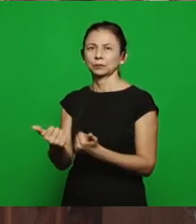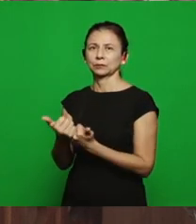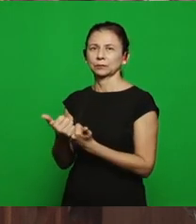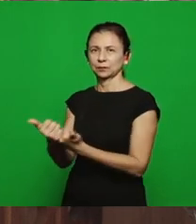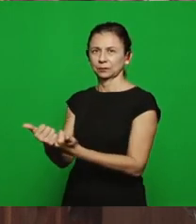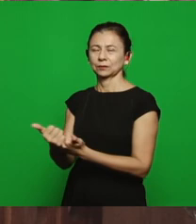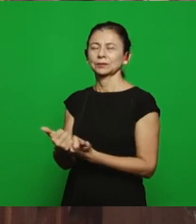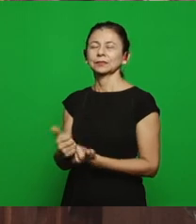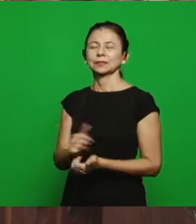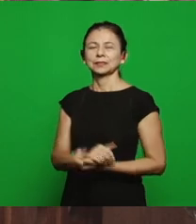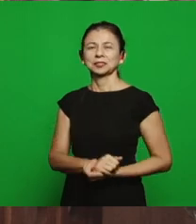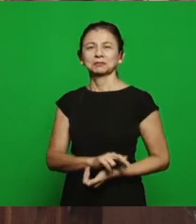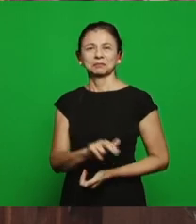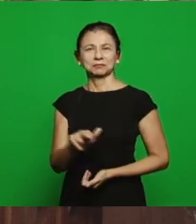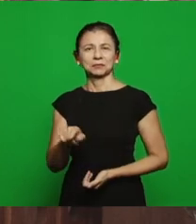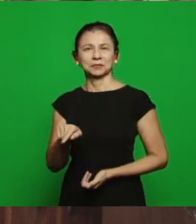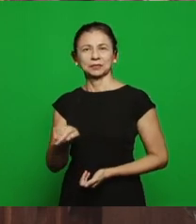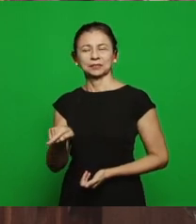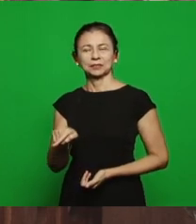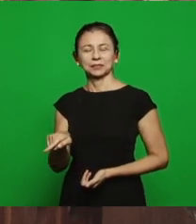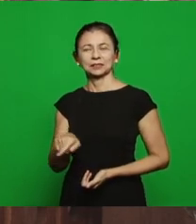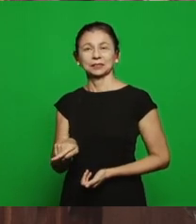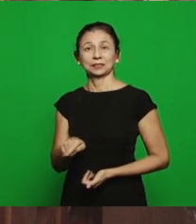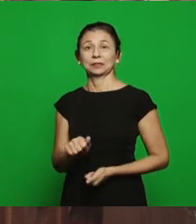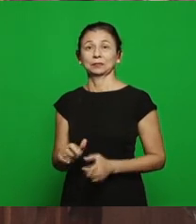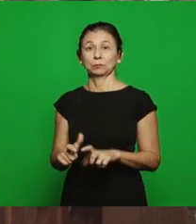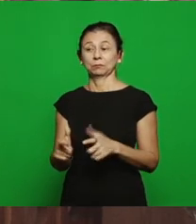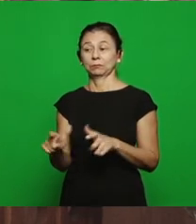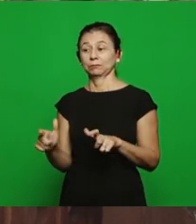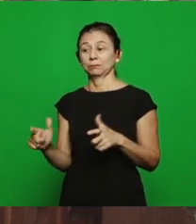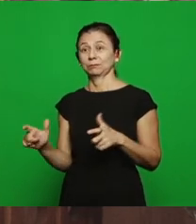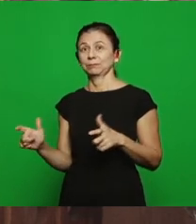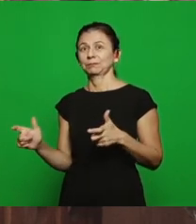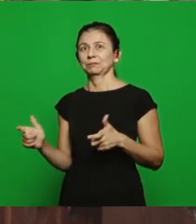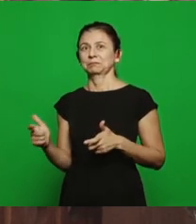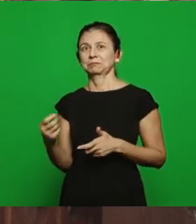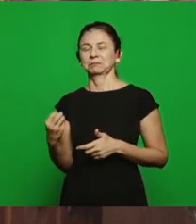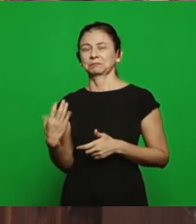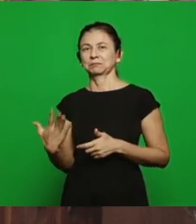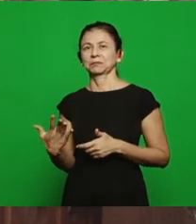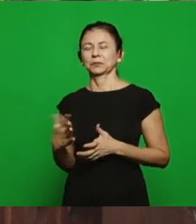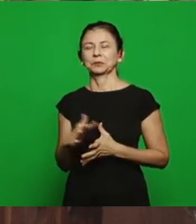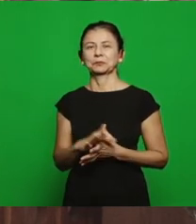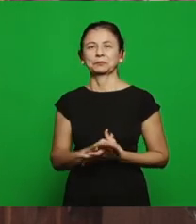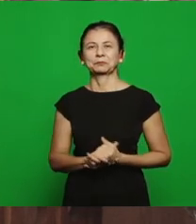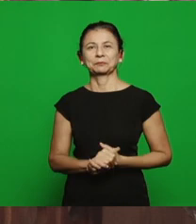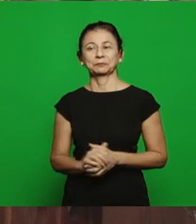Caruaru, a city where there is a growing and a great growth perspective